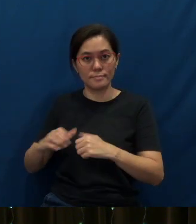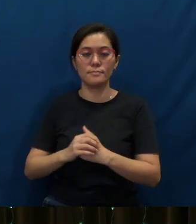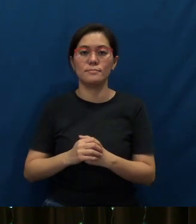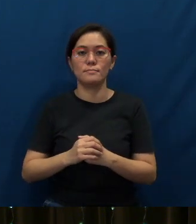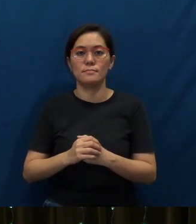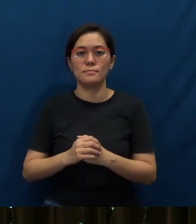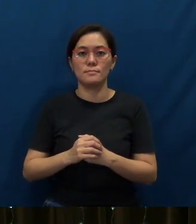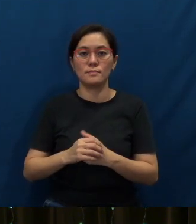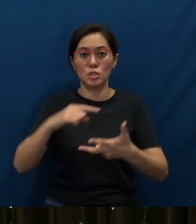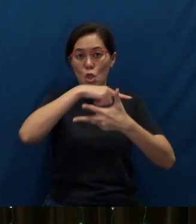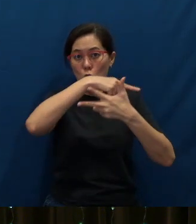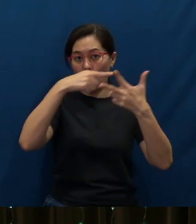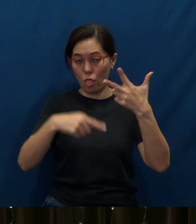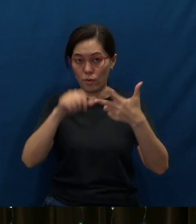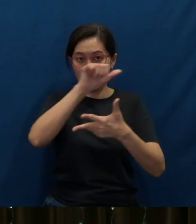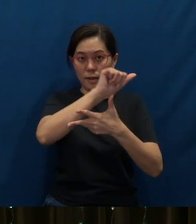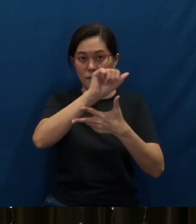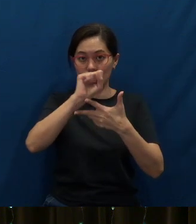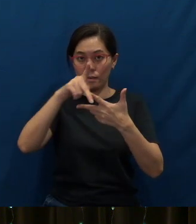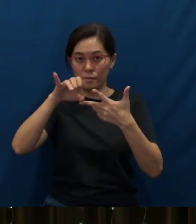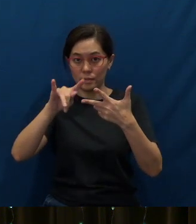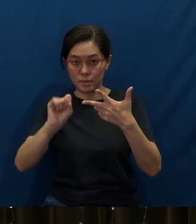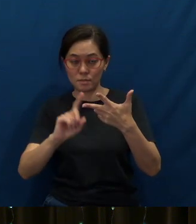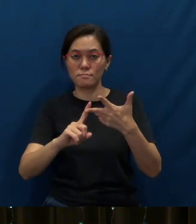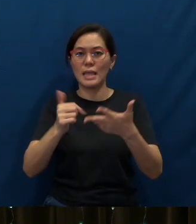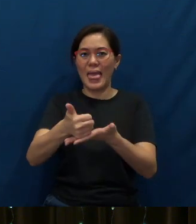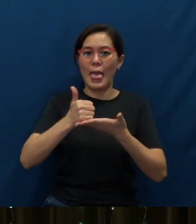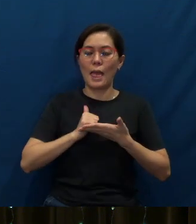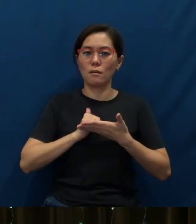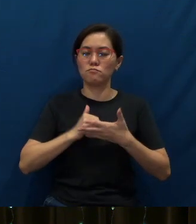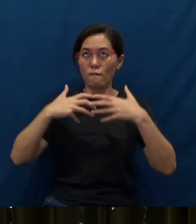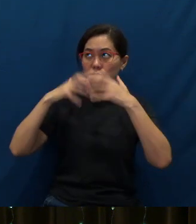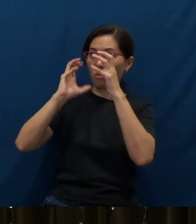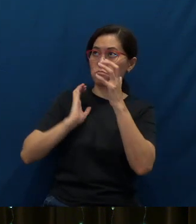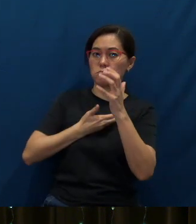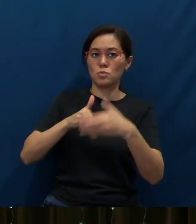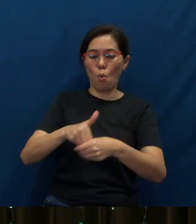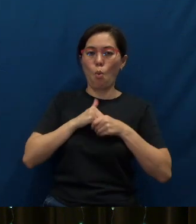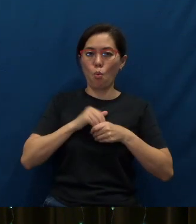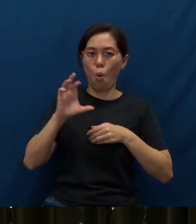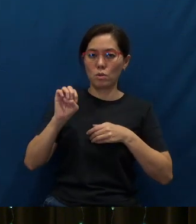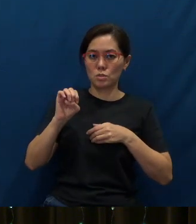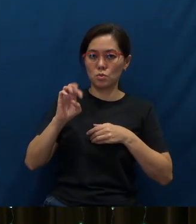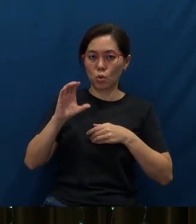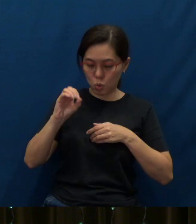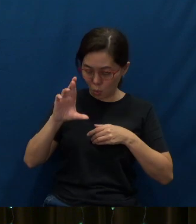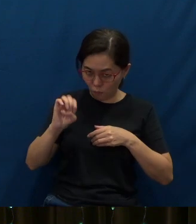And these three aspects have also helped to shape our own core value of reaching out.